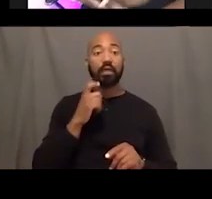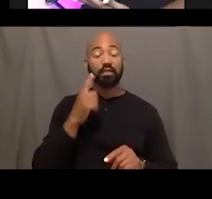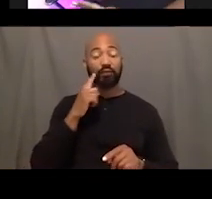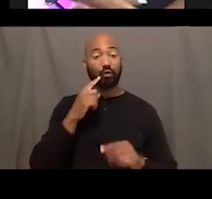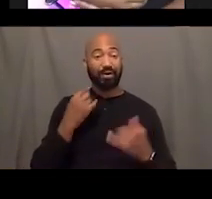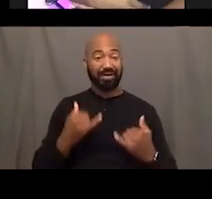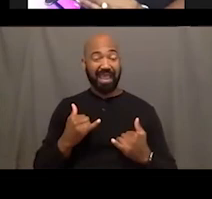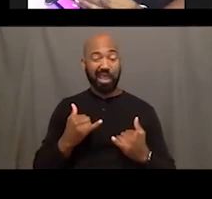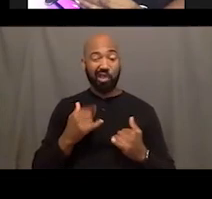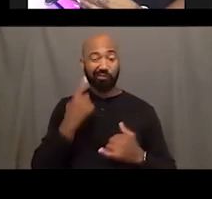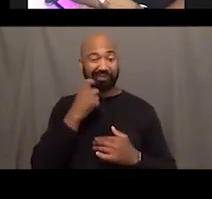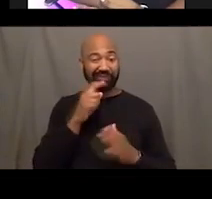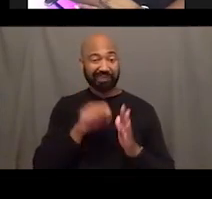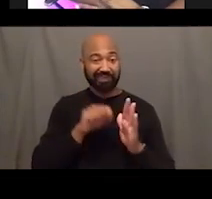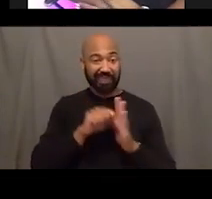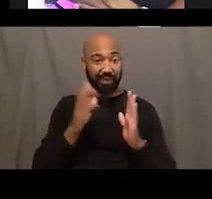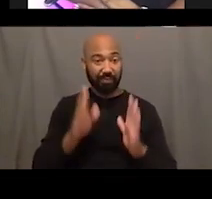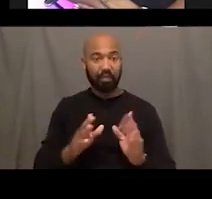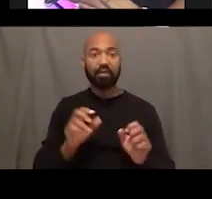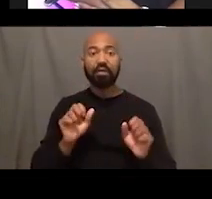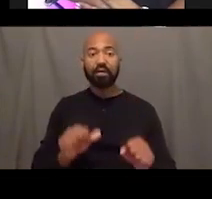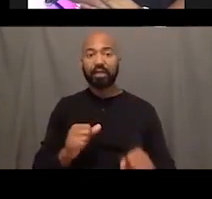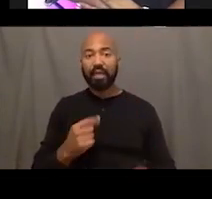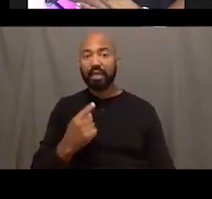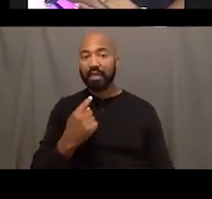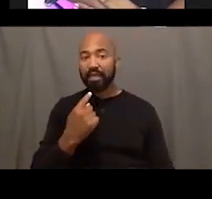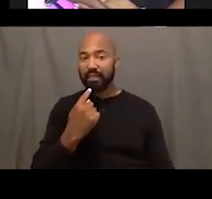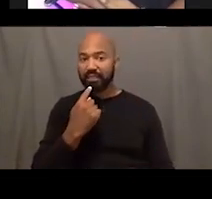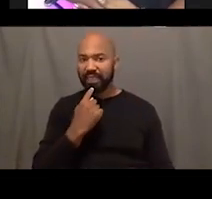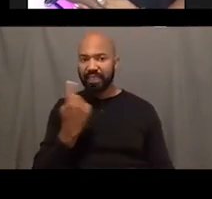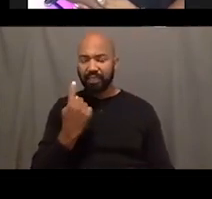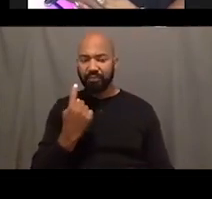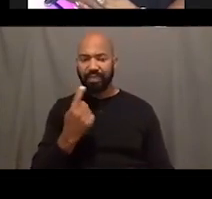you can say something and it can be so triggering. It can be